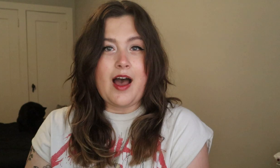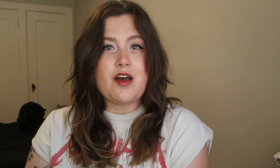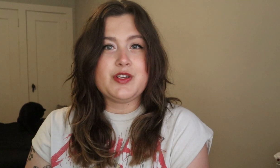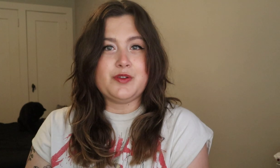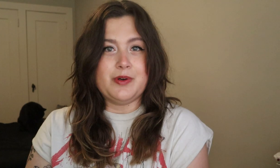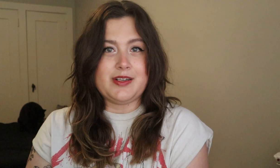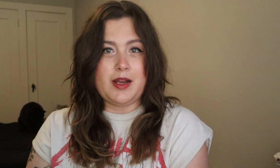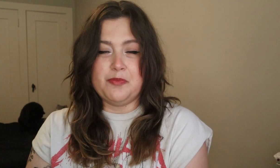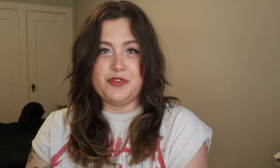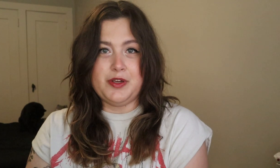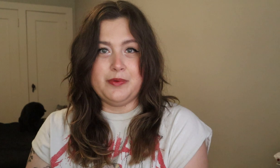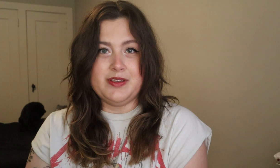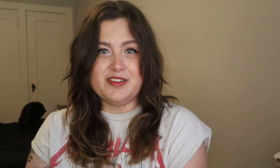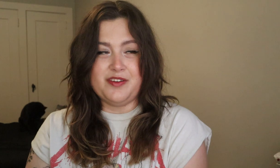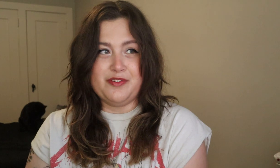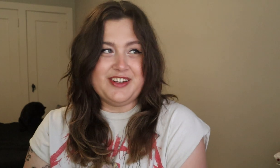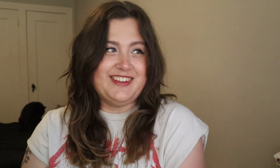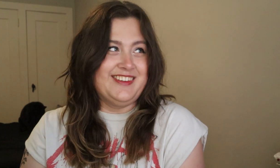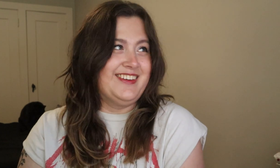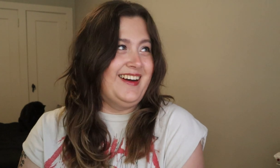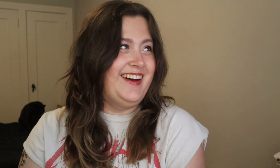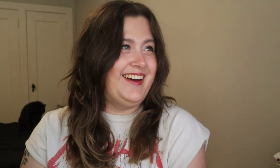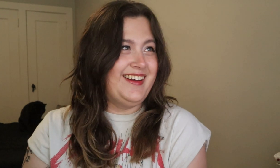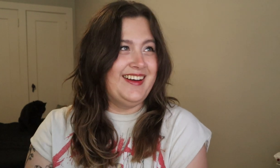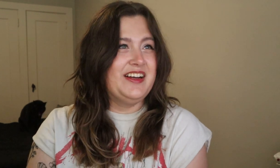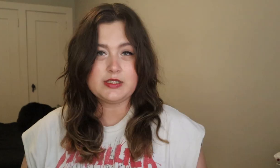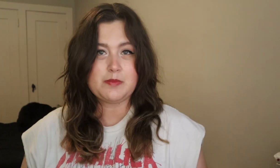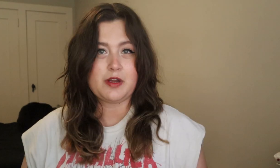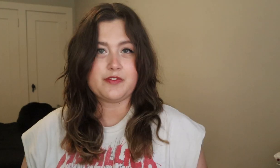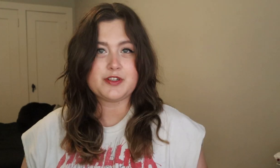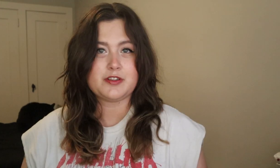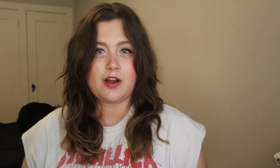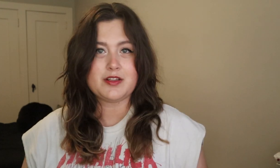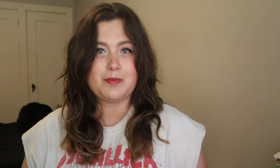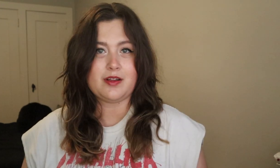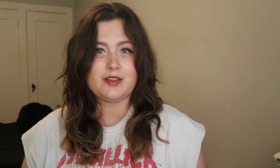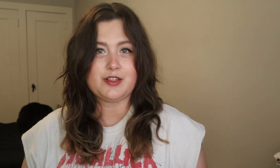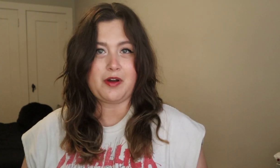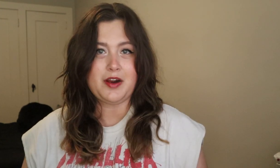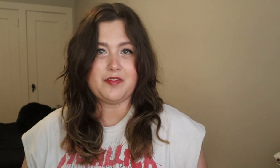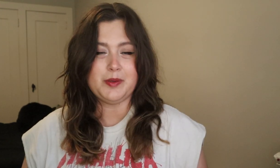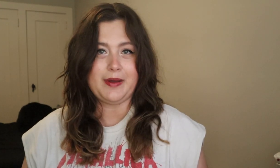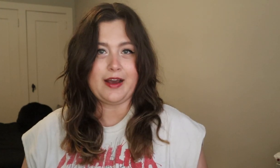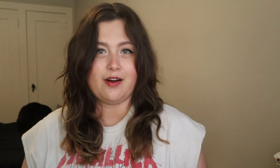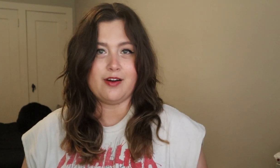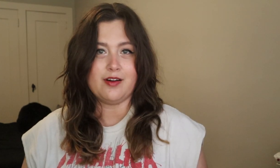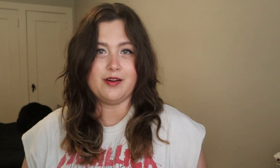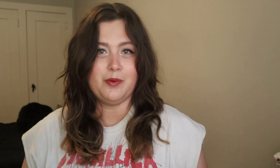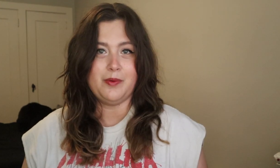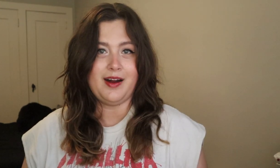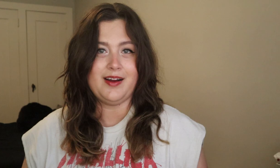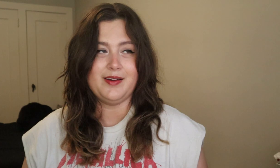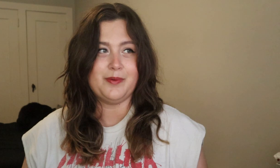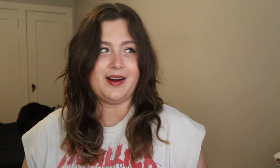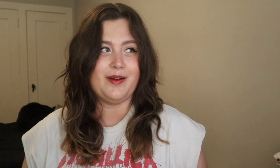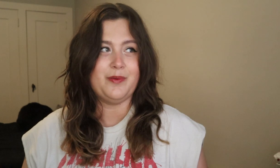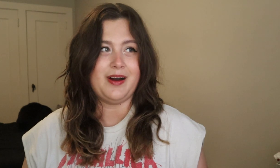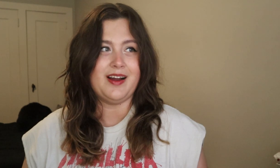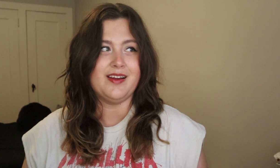I have a story time for you when this is over. See, my first thoughts about this right off the bat are, "Why, why, why?"